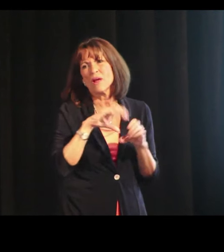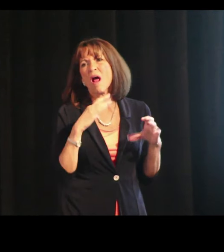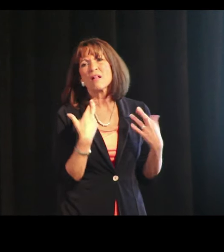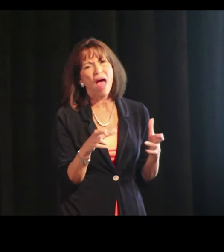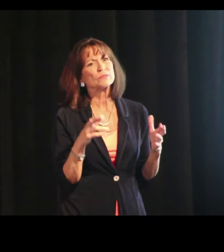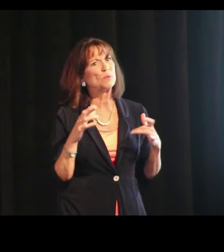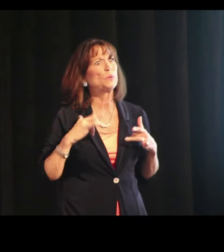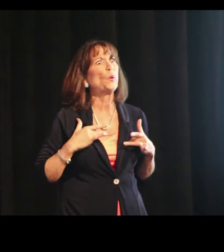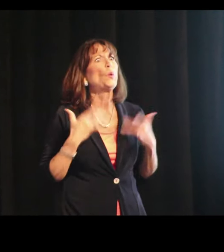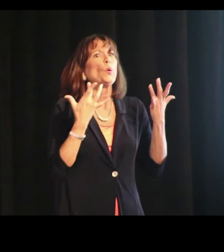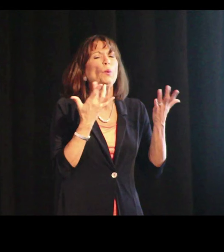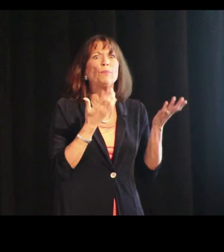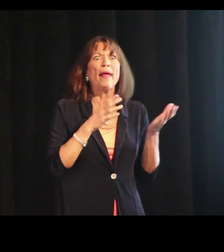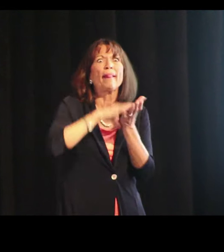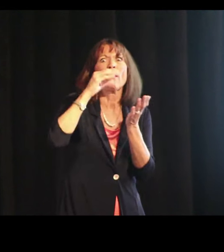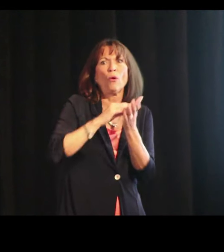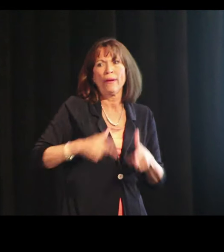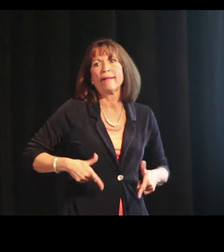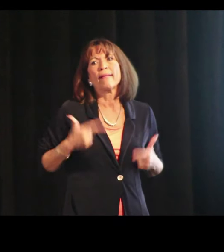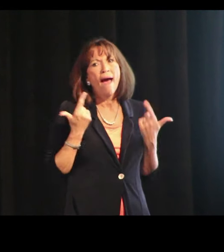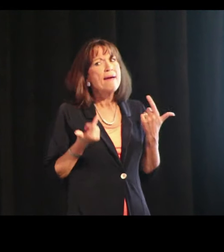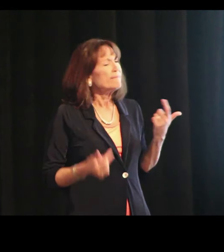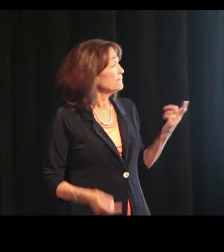that can be done in the classroom